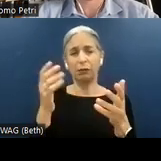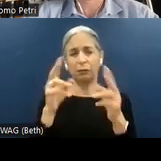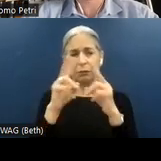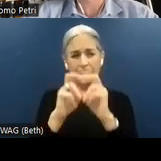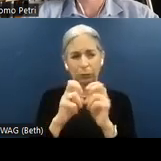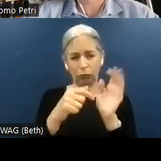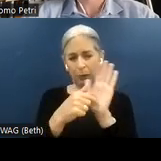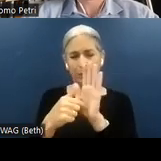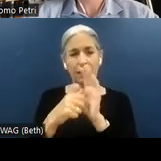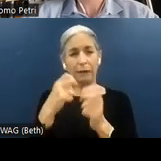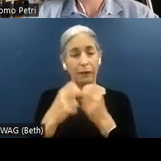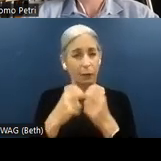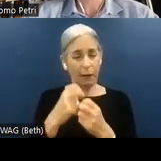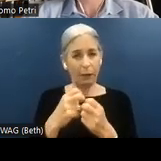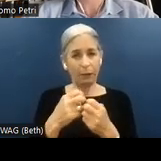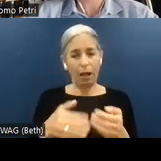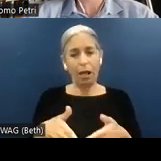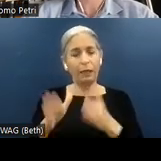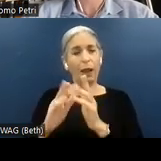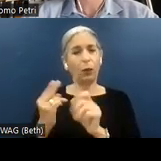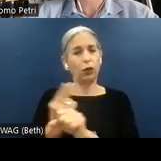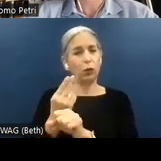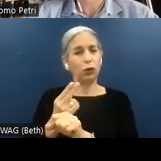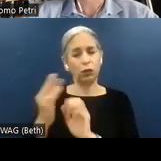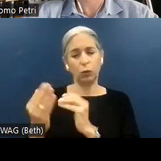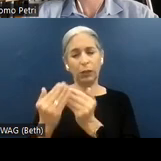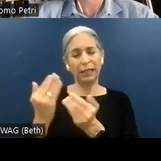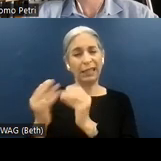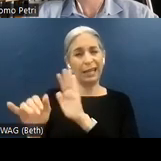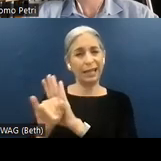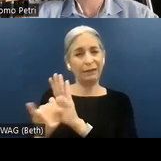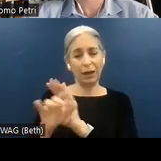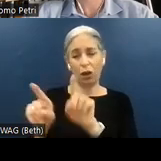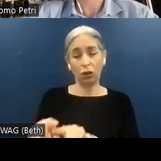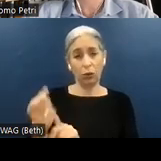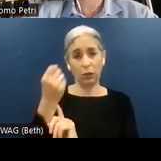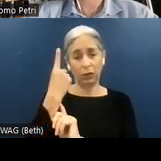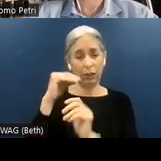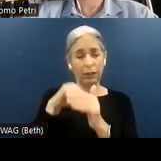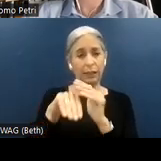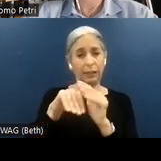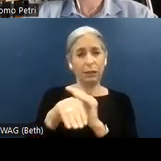of the issue, allowing using to easily identify and understand the accessibility concern within